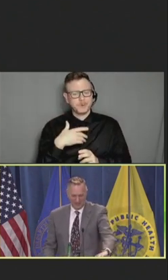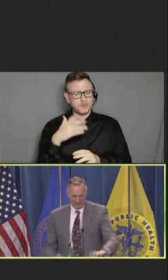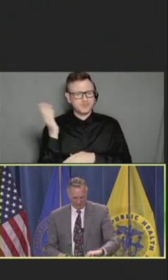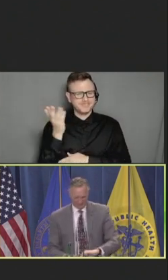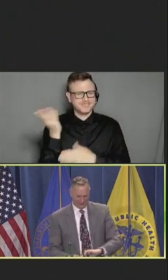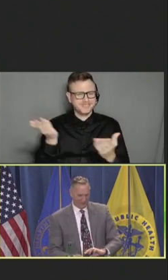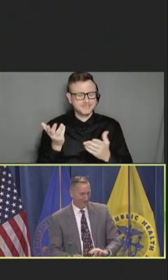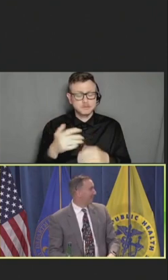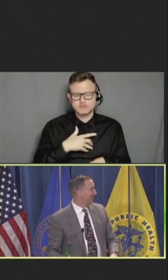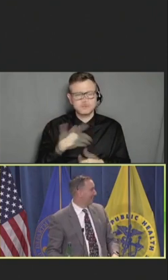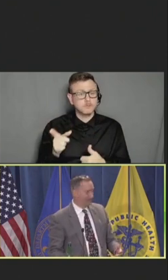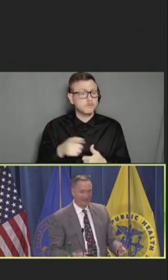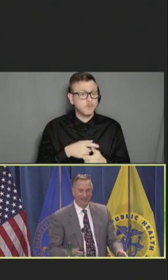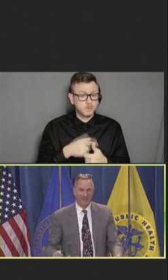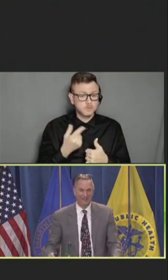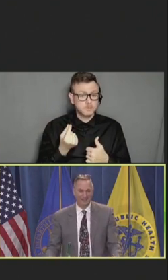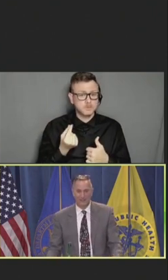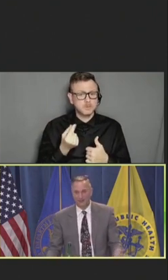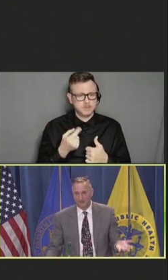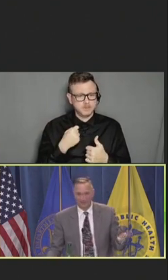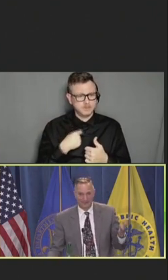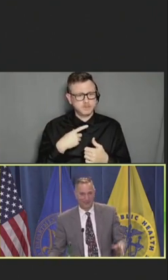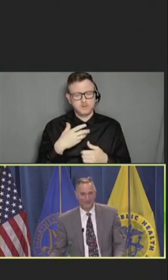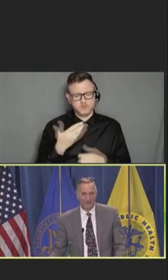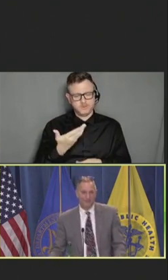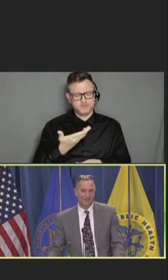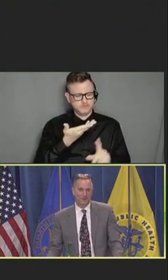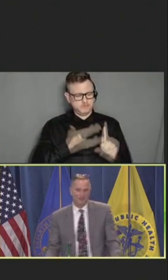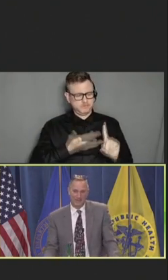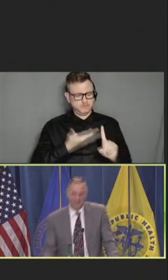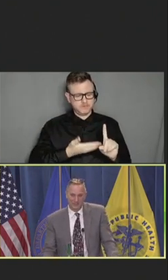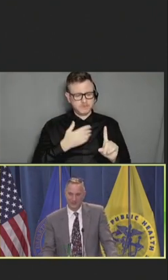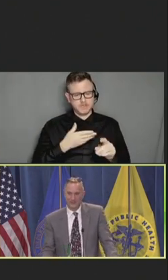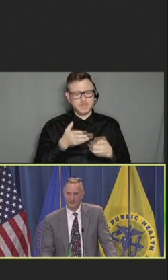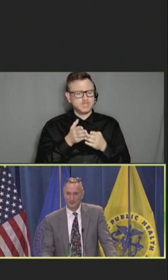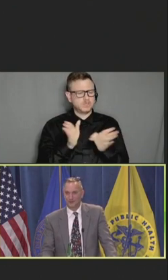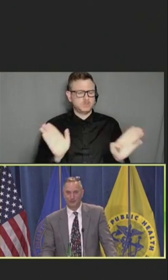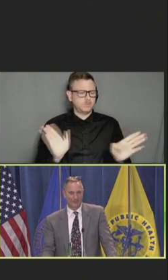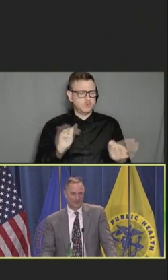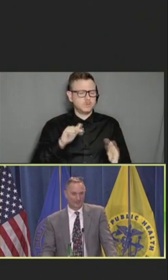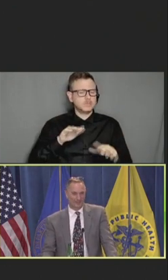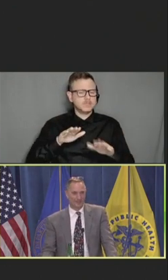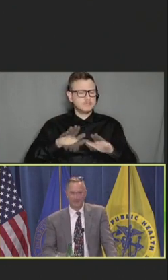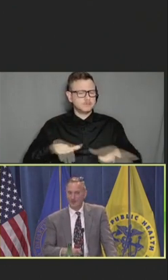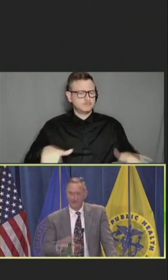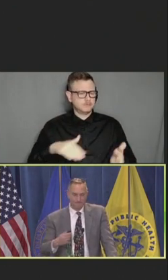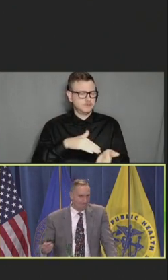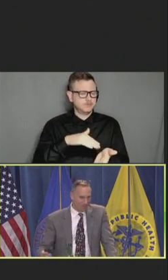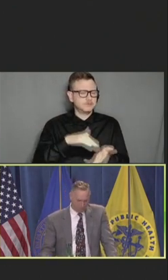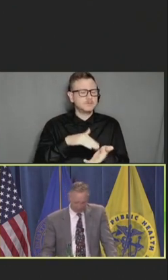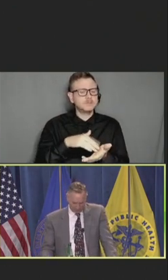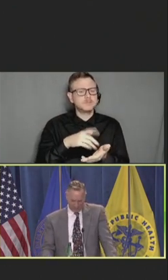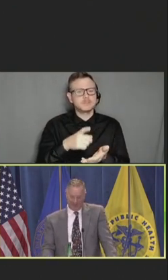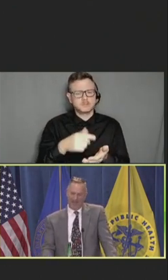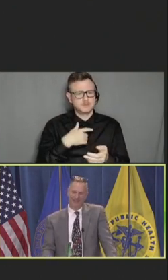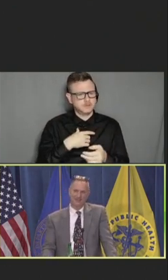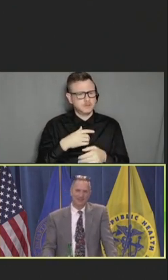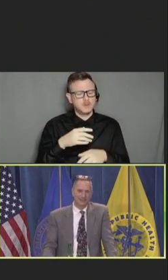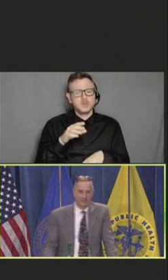So, first off, I'd like to introduce myself. So, I'm a general pediatrician for over 27 years, Board Certified Lactation Consultant